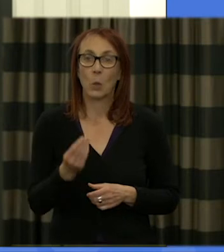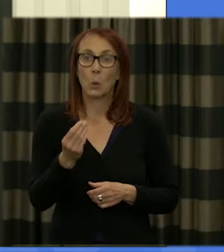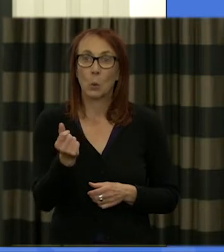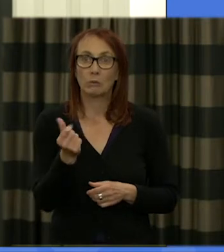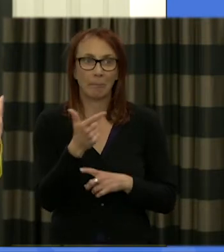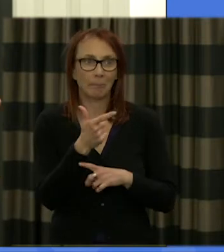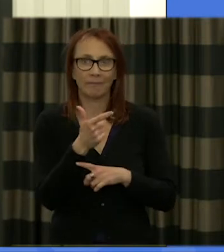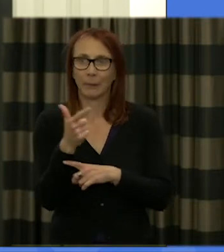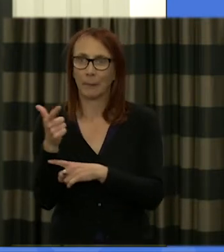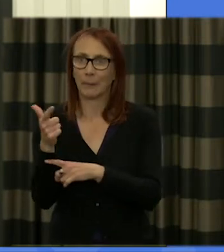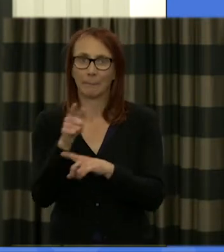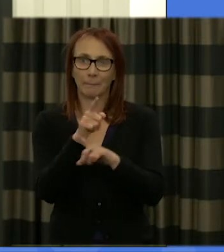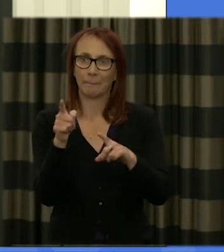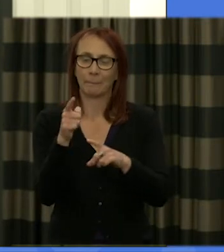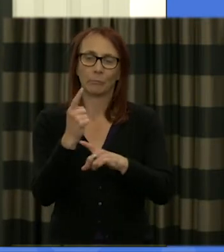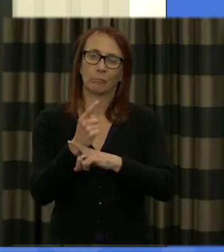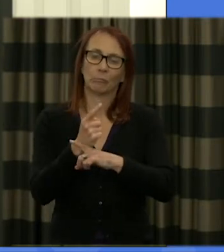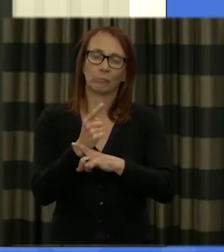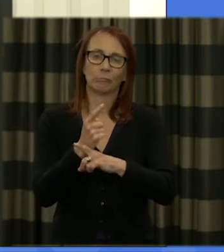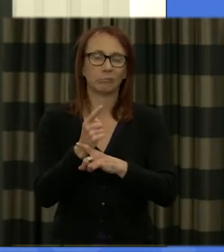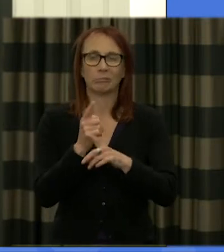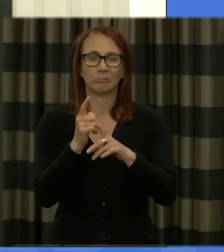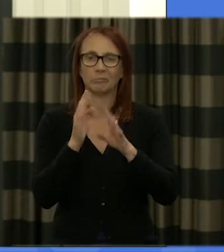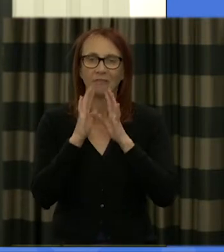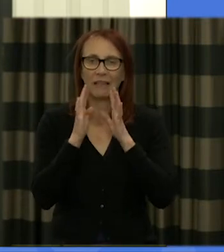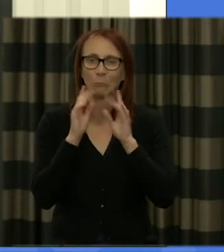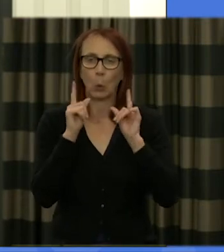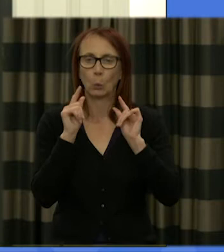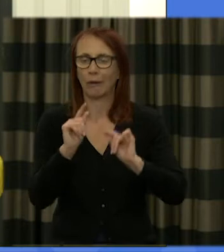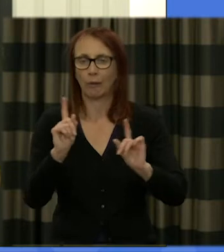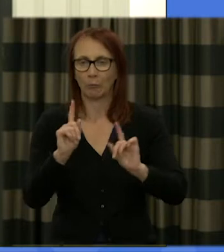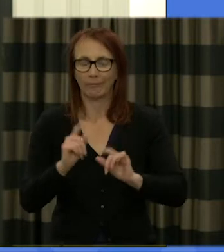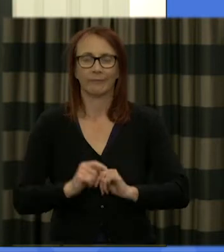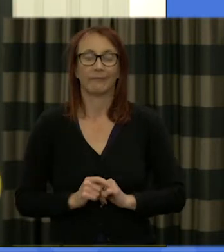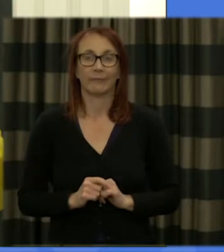members speaking on on social media now I think that's a really clear way of